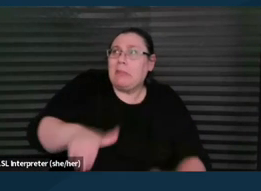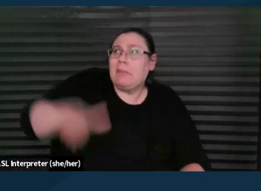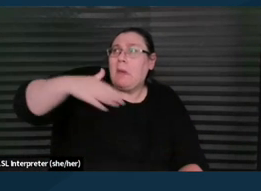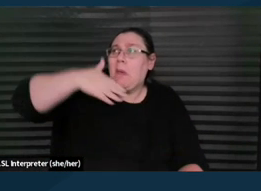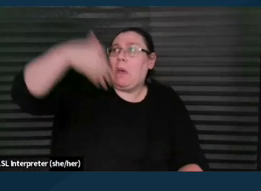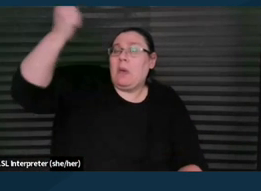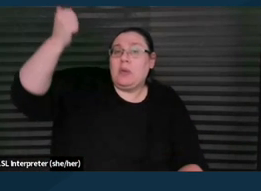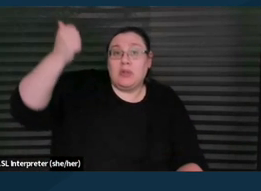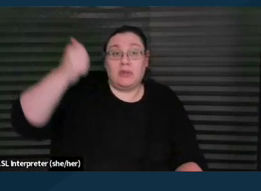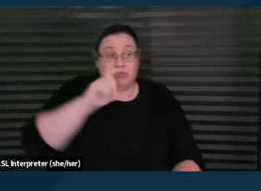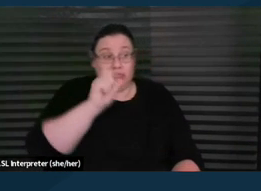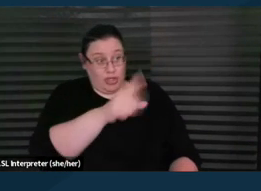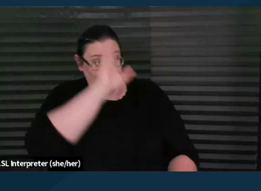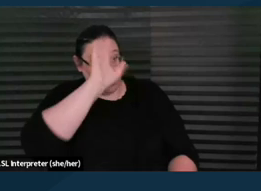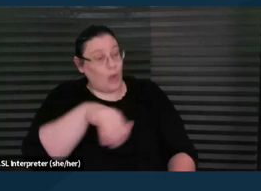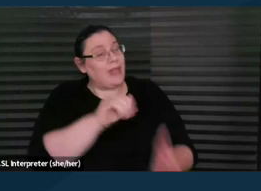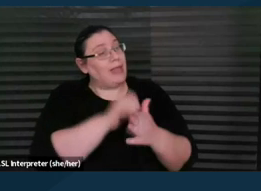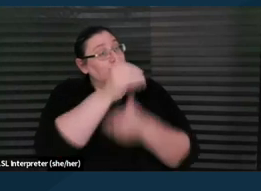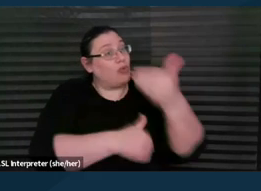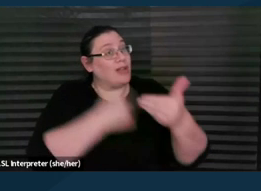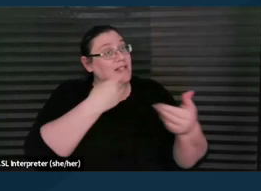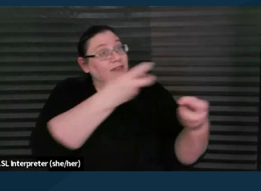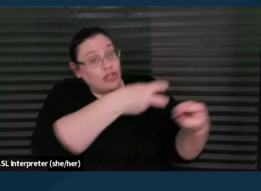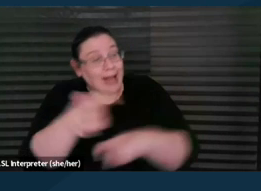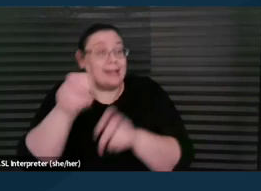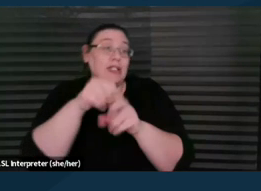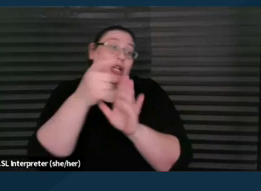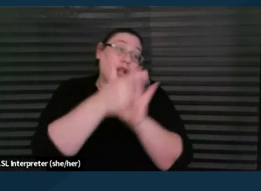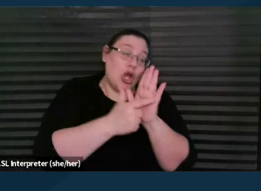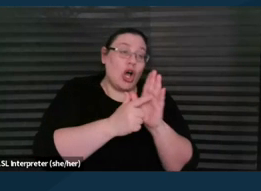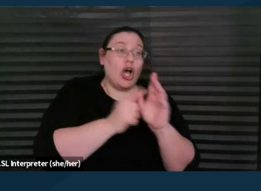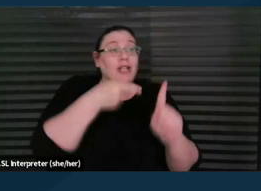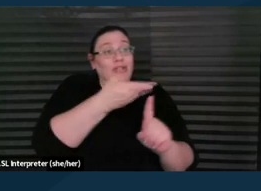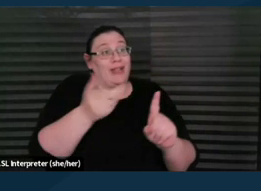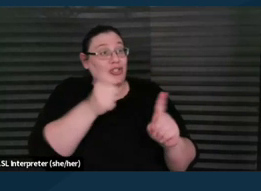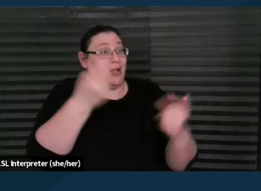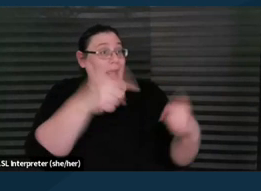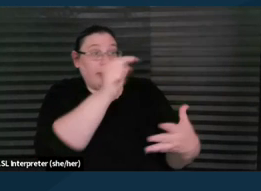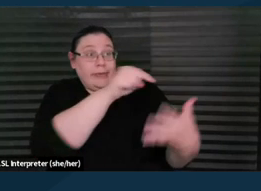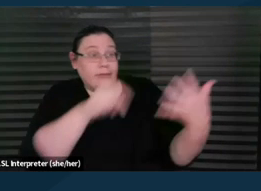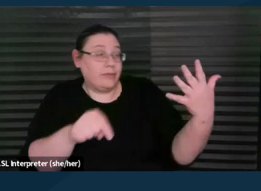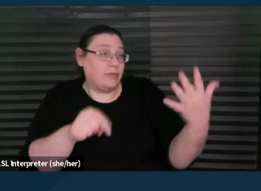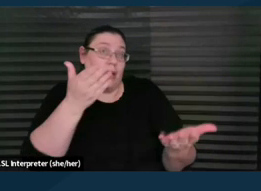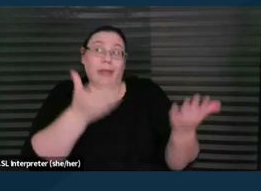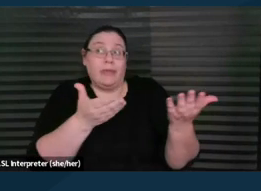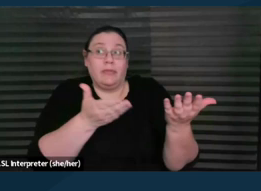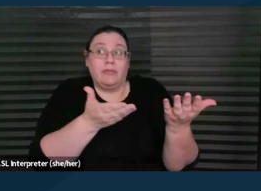did you know that there's a transition process in the law and that there's certain things that are supposed to happen and that, you know, you might wanna ask about, you know,